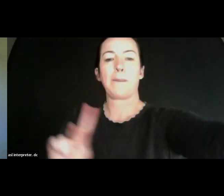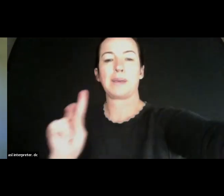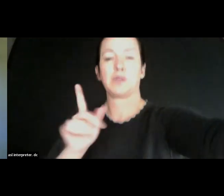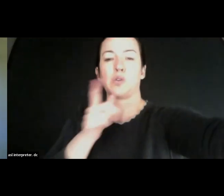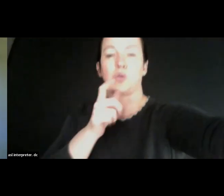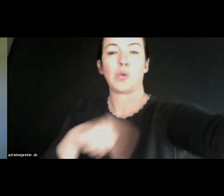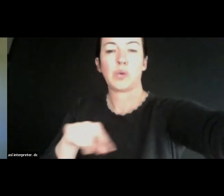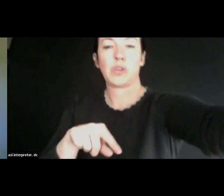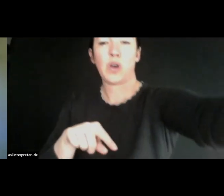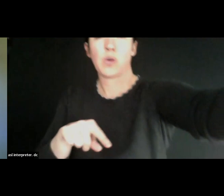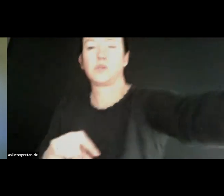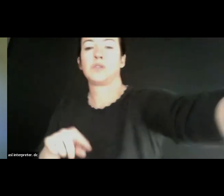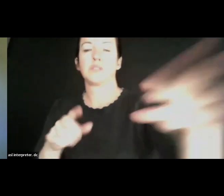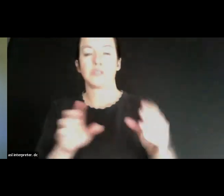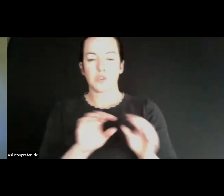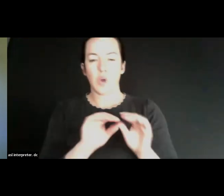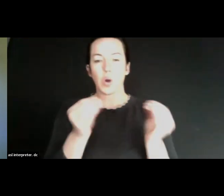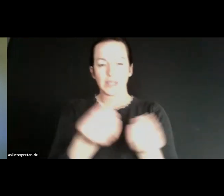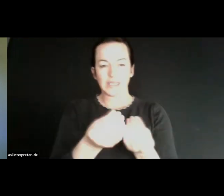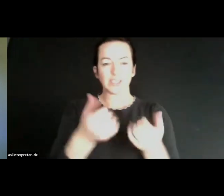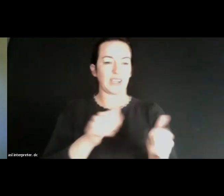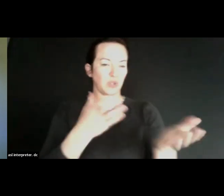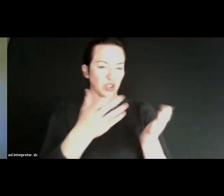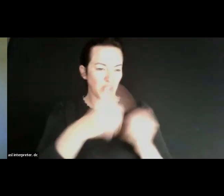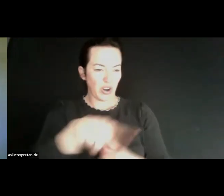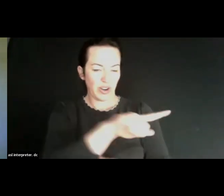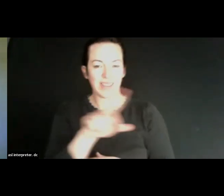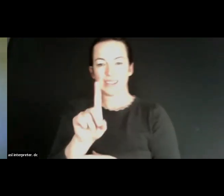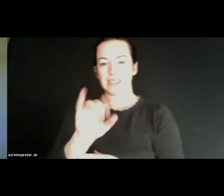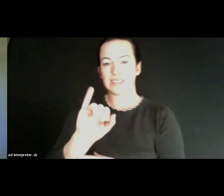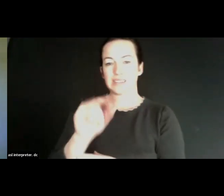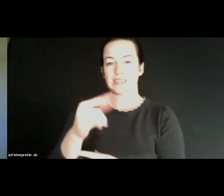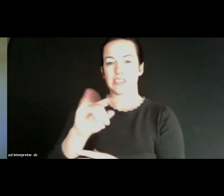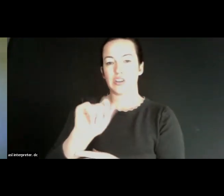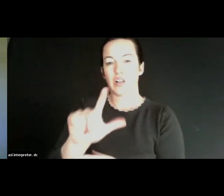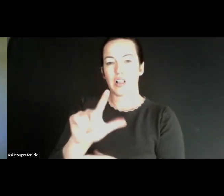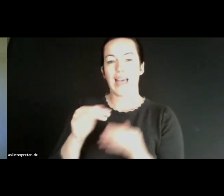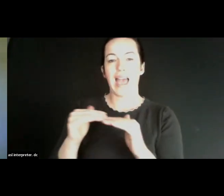are trying to serve, so that comprehensive view of digital health equity, and then bringing our